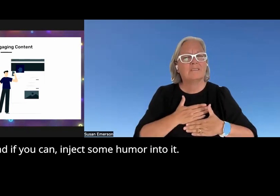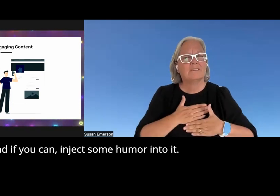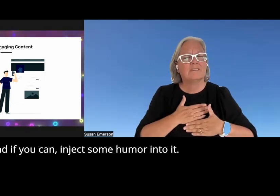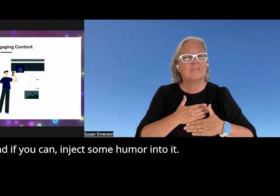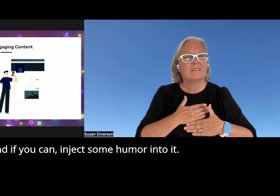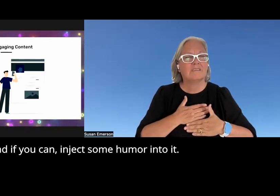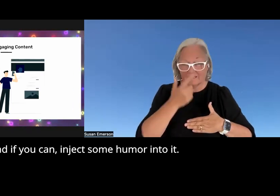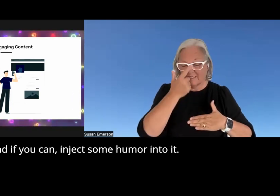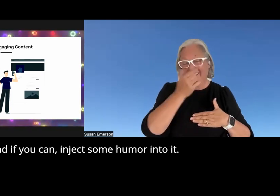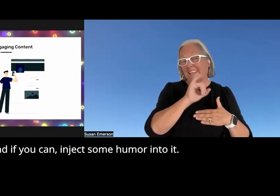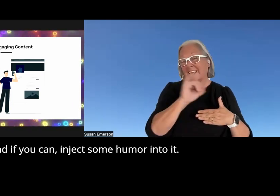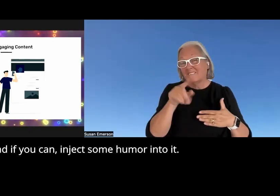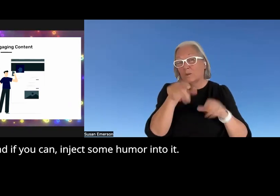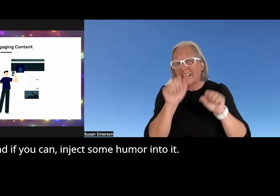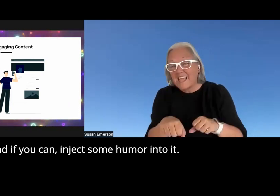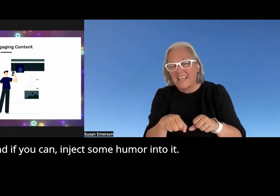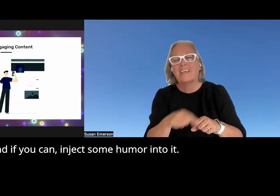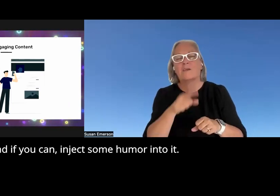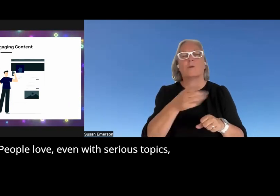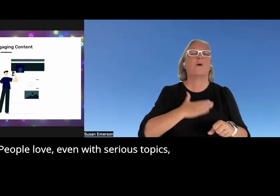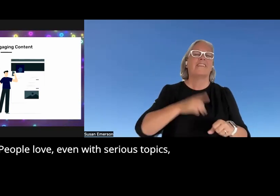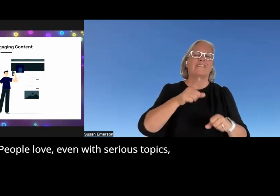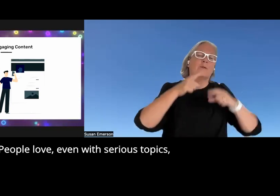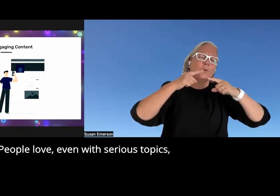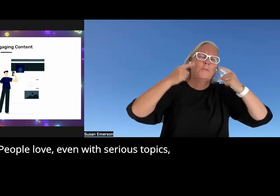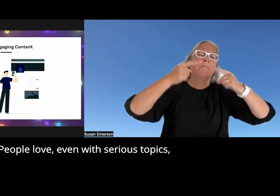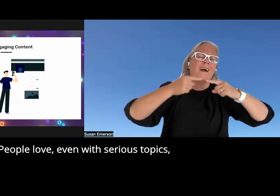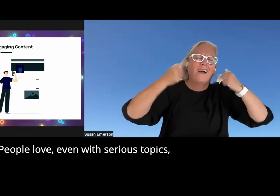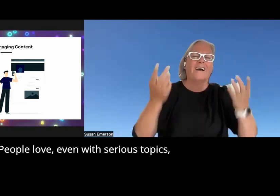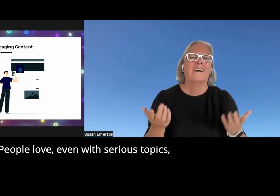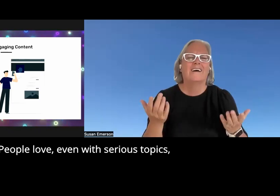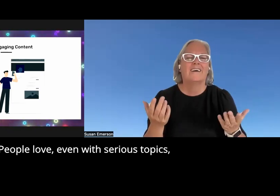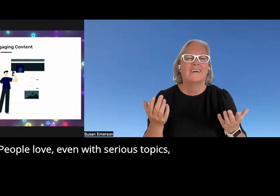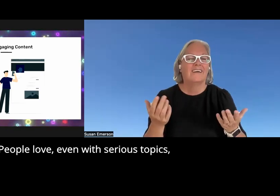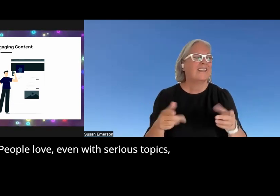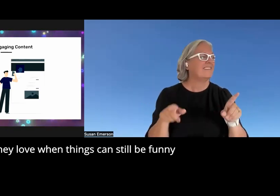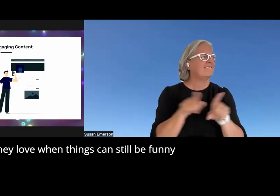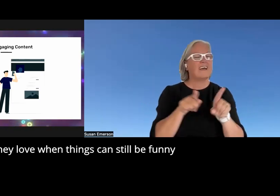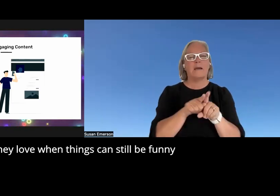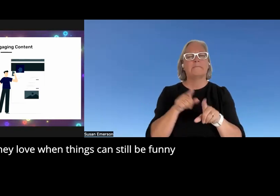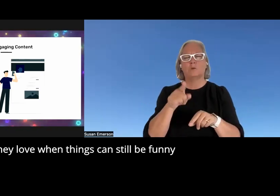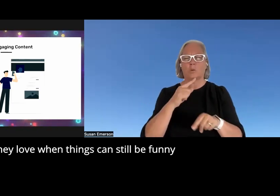uh if you can inject some humor into it people love even with serious topics they love when